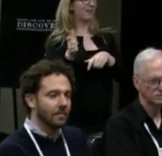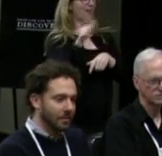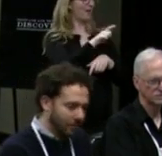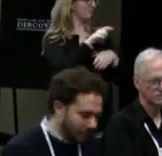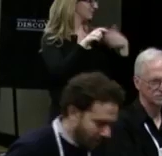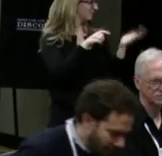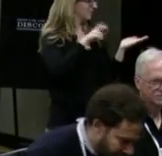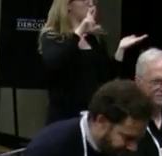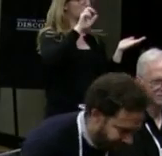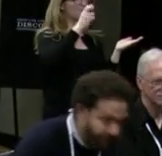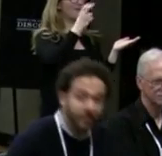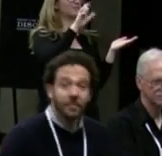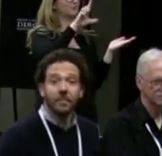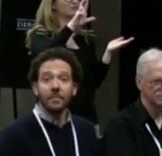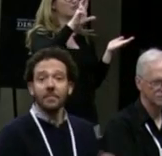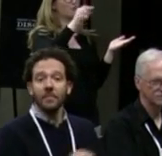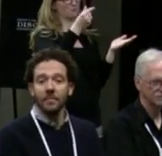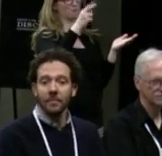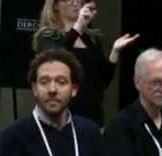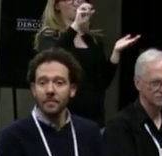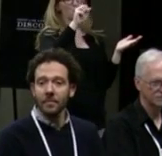Rachel Grossman from Dog & Pony.